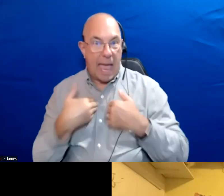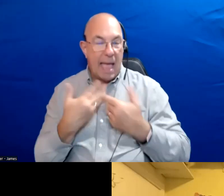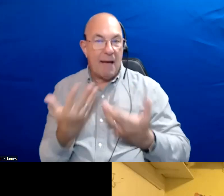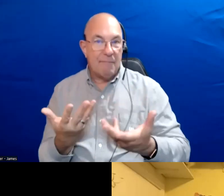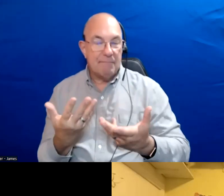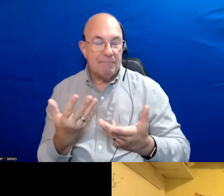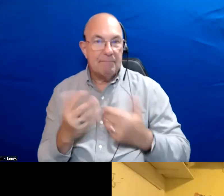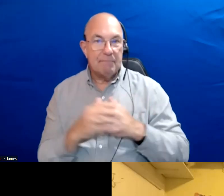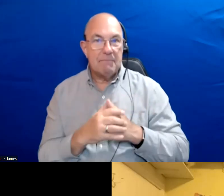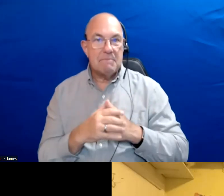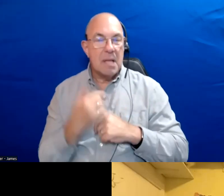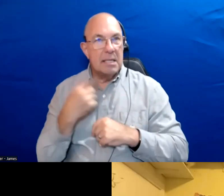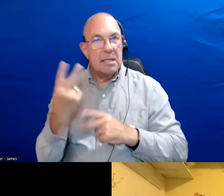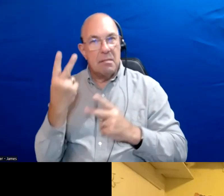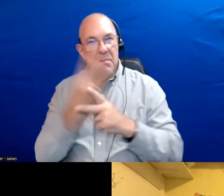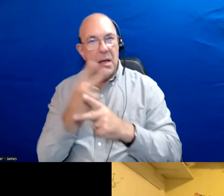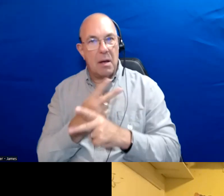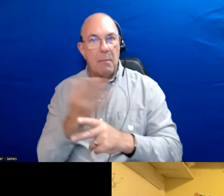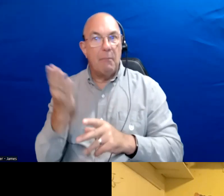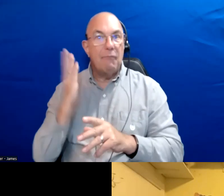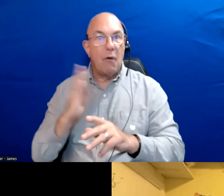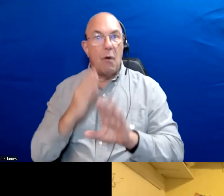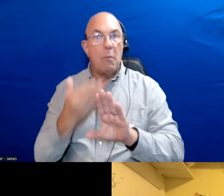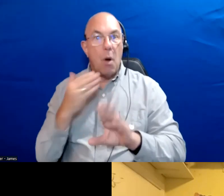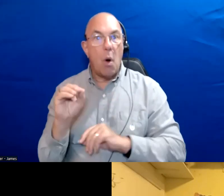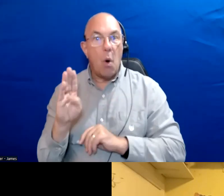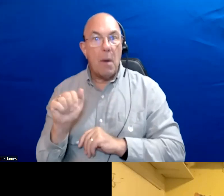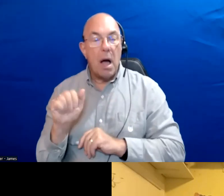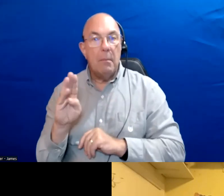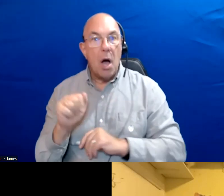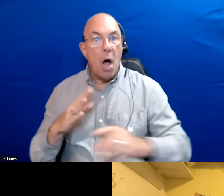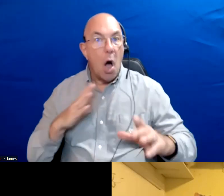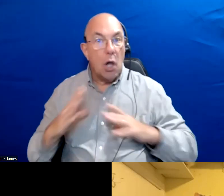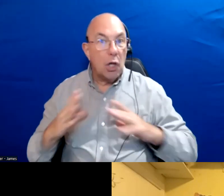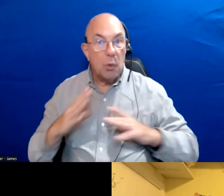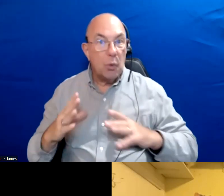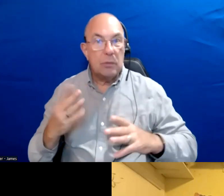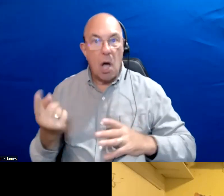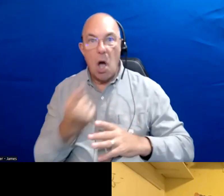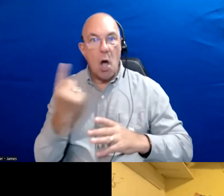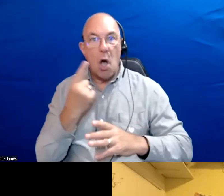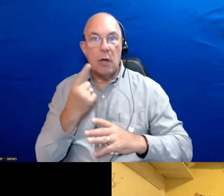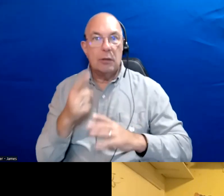I was thinking about prior to Obama how Hollywood films used to depict a black president as